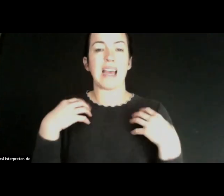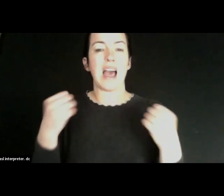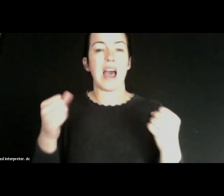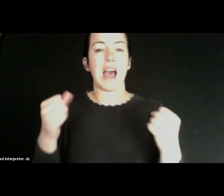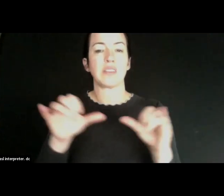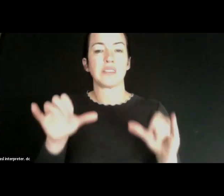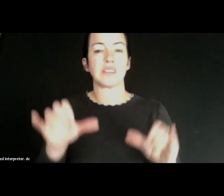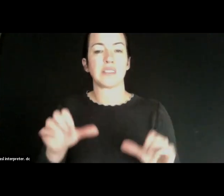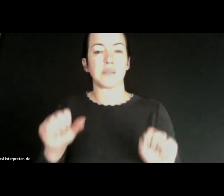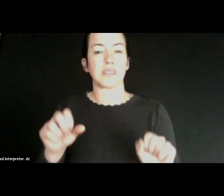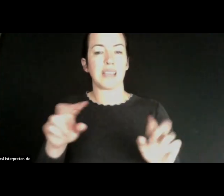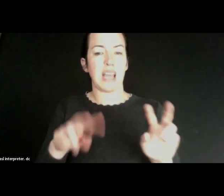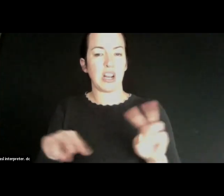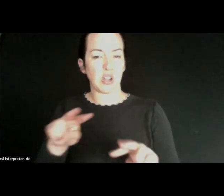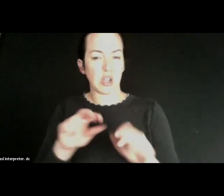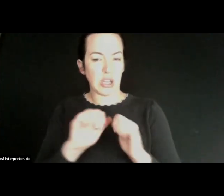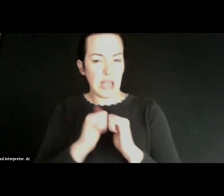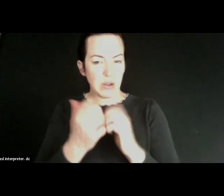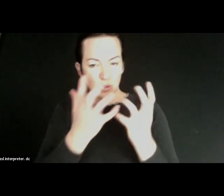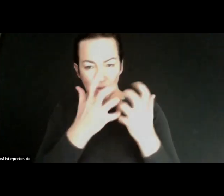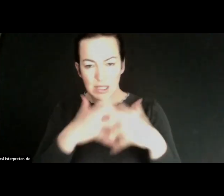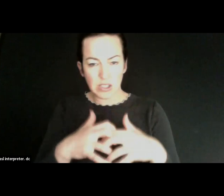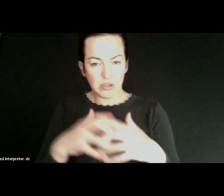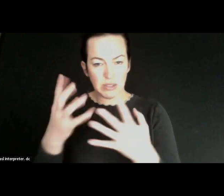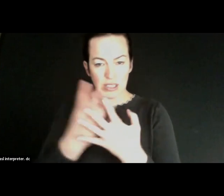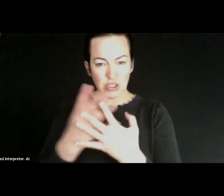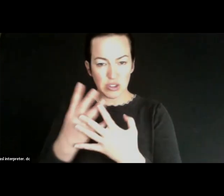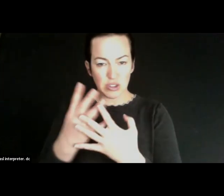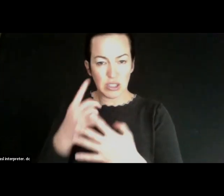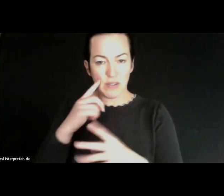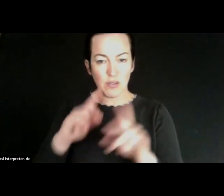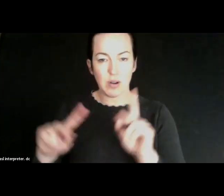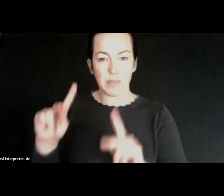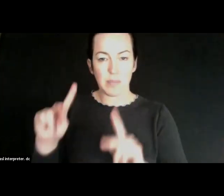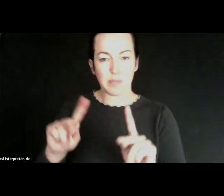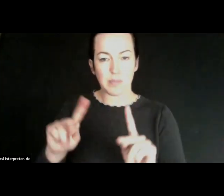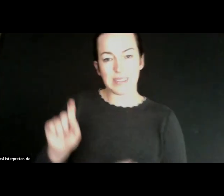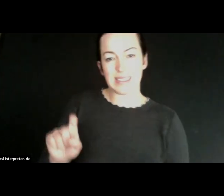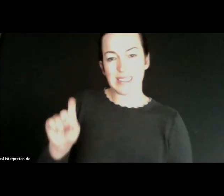ways that they can integrate, you know, screening for the digital equity needs all the individuals